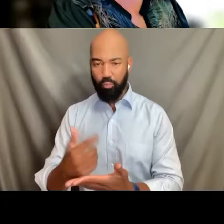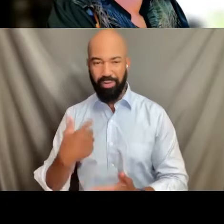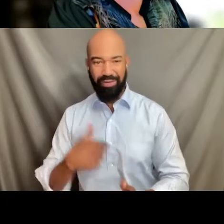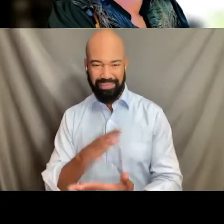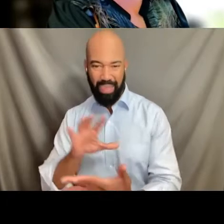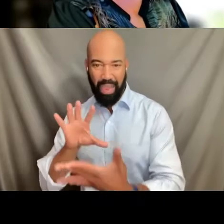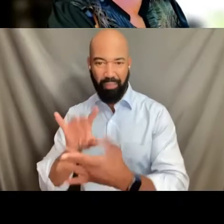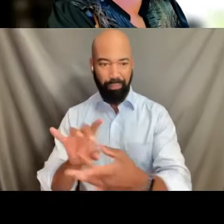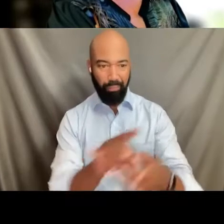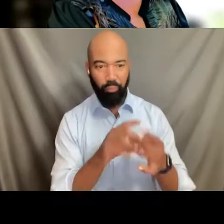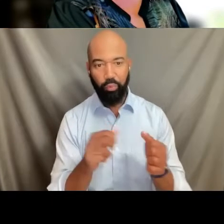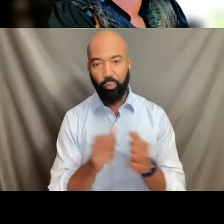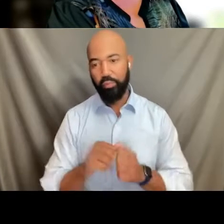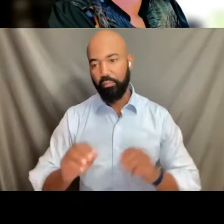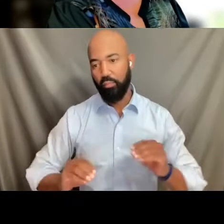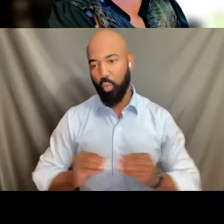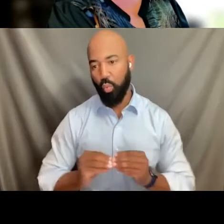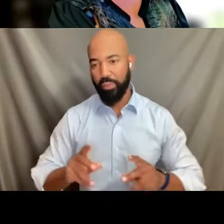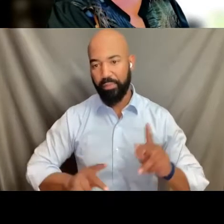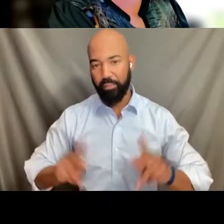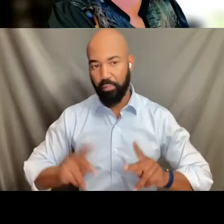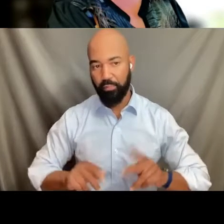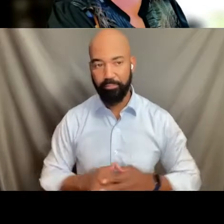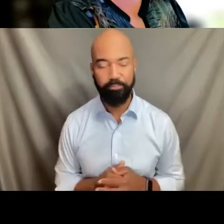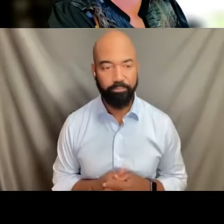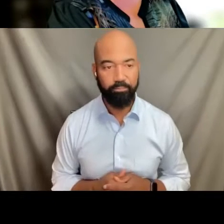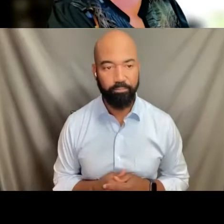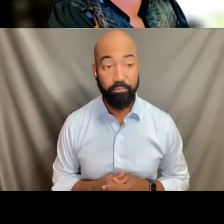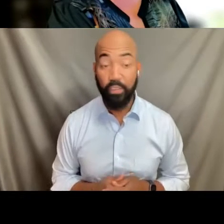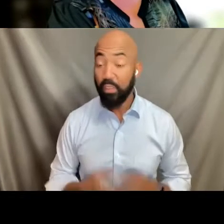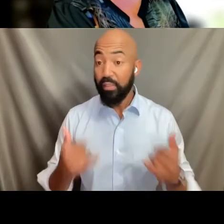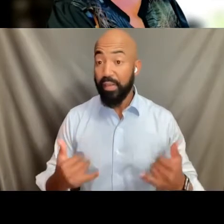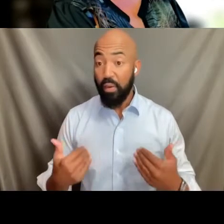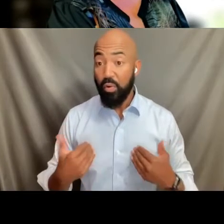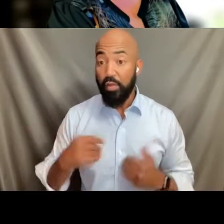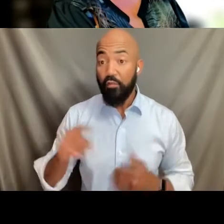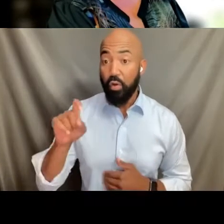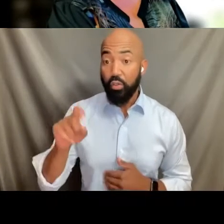We currently have 112 mental health professionals